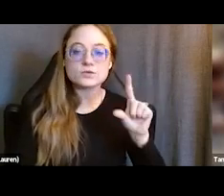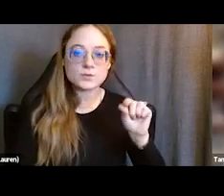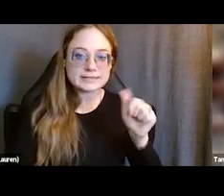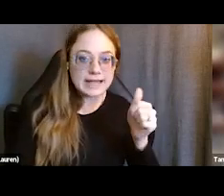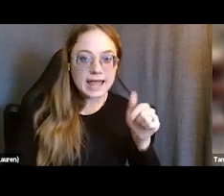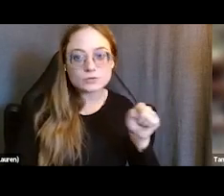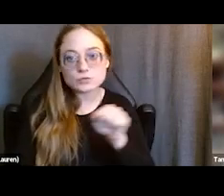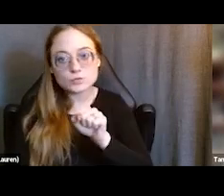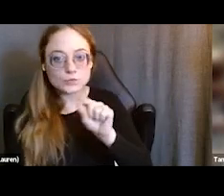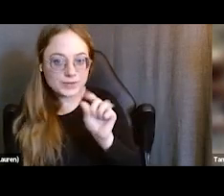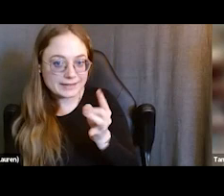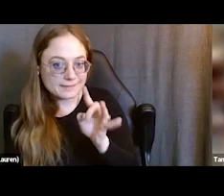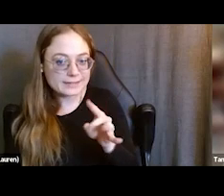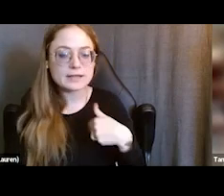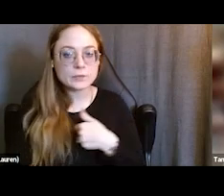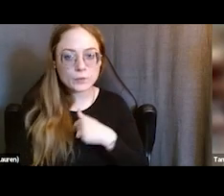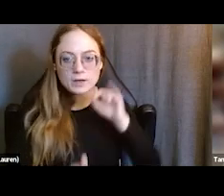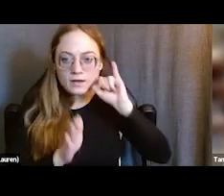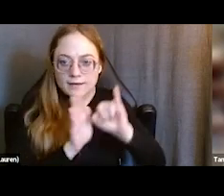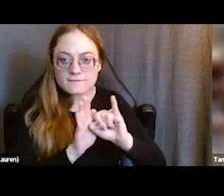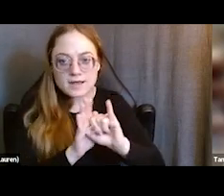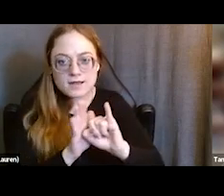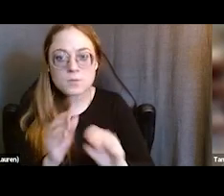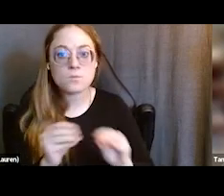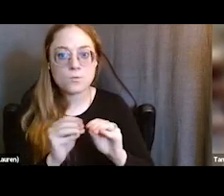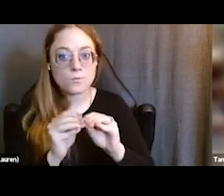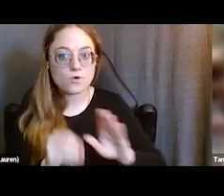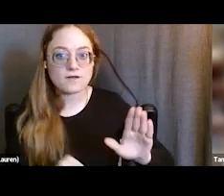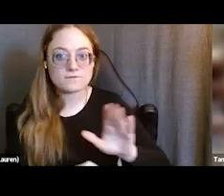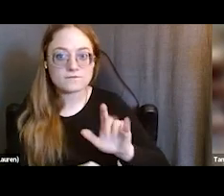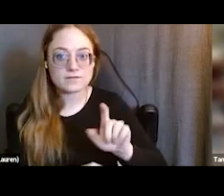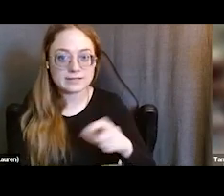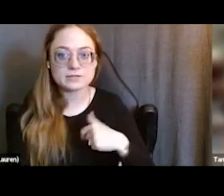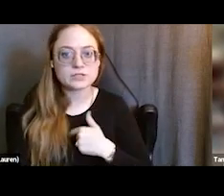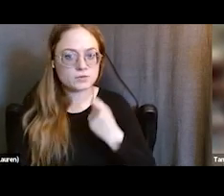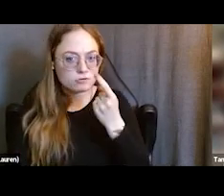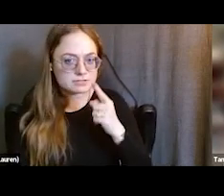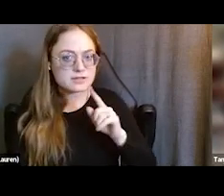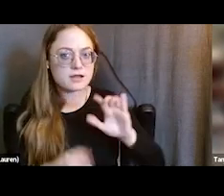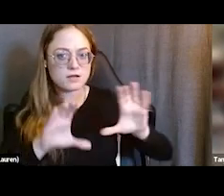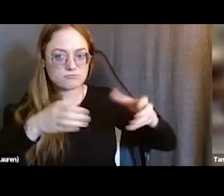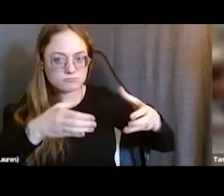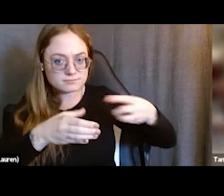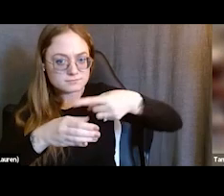more and more needs of our young adults. So, we started to understand that actually the population that we were really going to serve